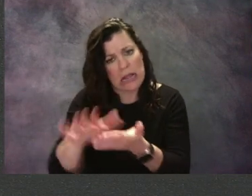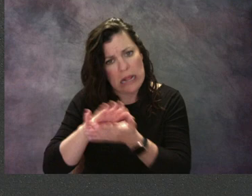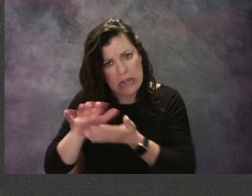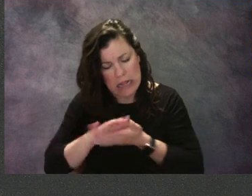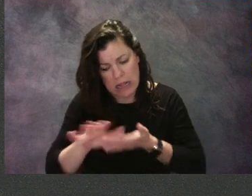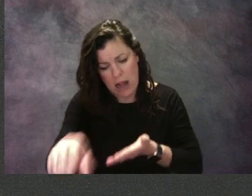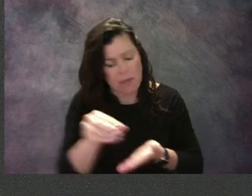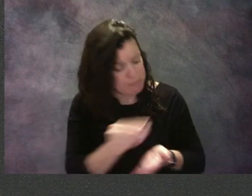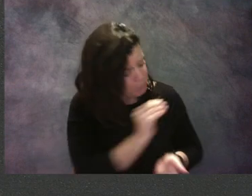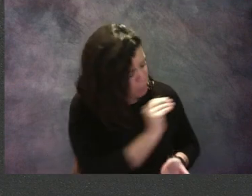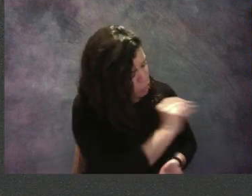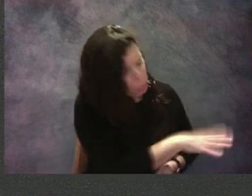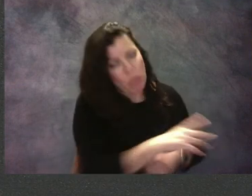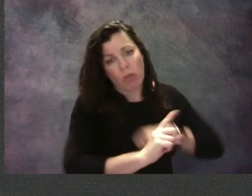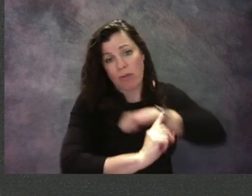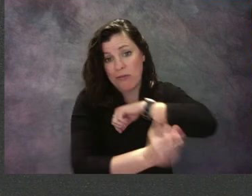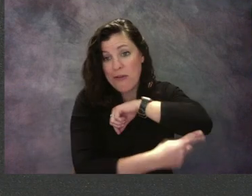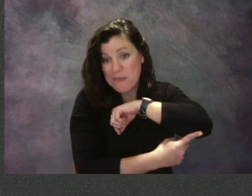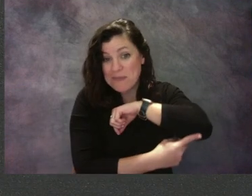I'd throw it out in the garbage when you're done.